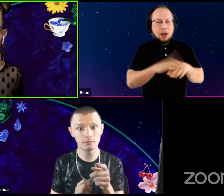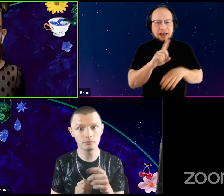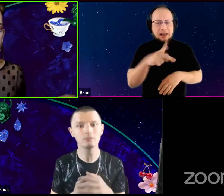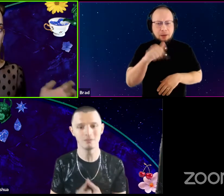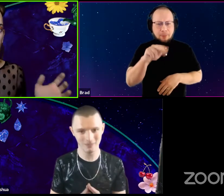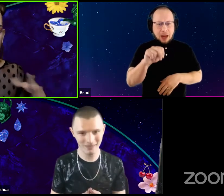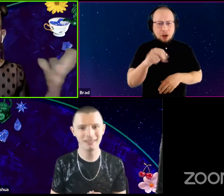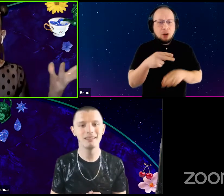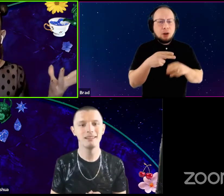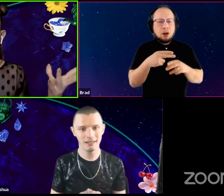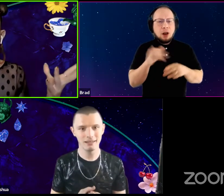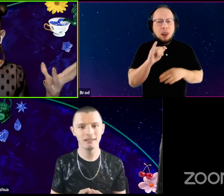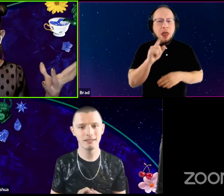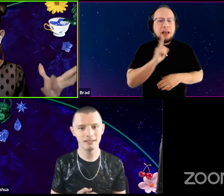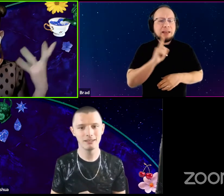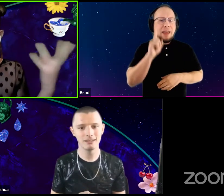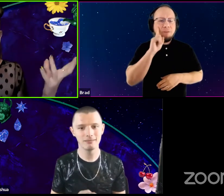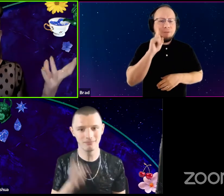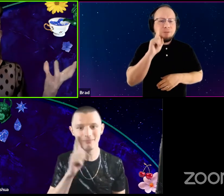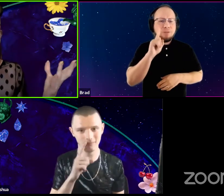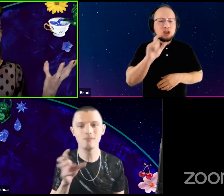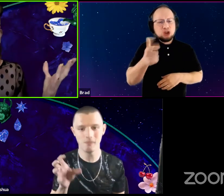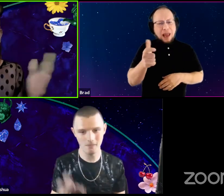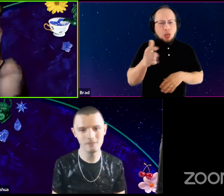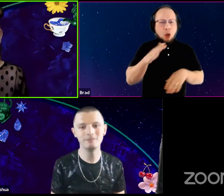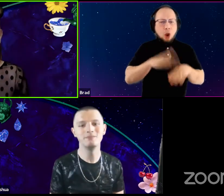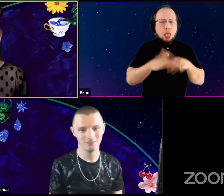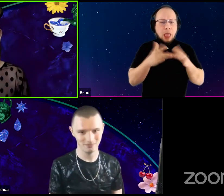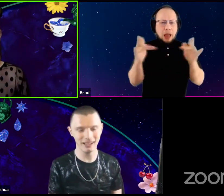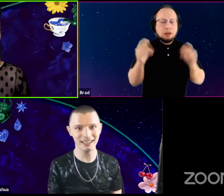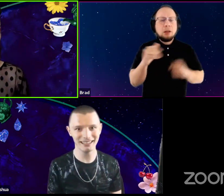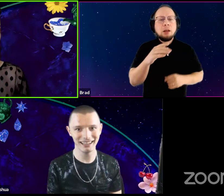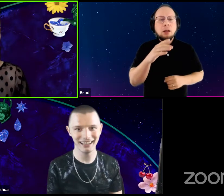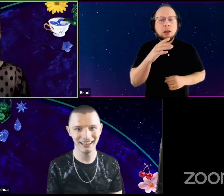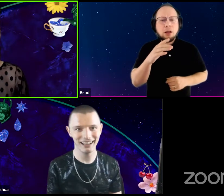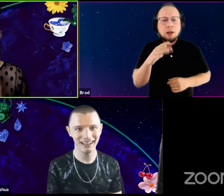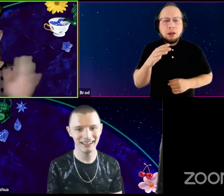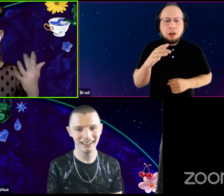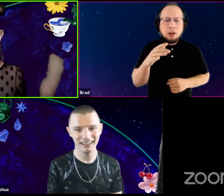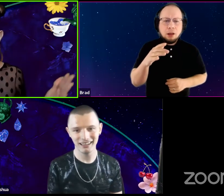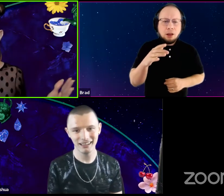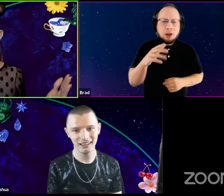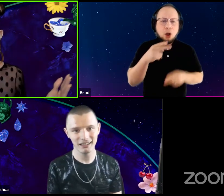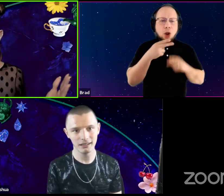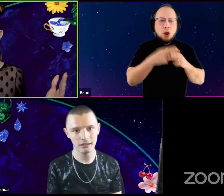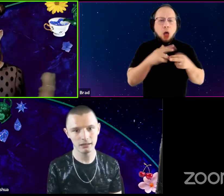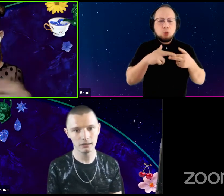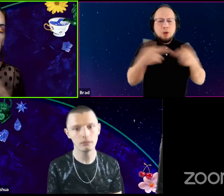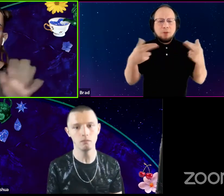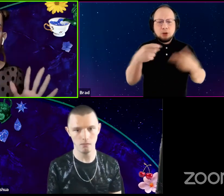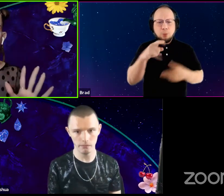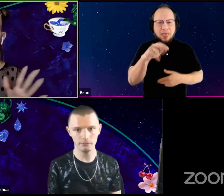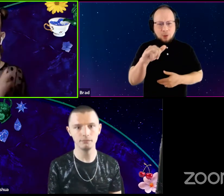like a death channel online. Um called Reverse Polarity. And I haven't finished it